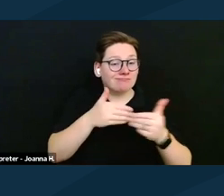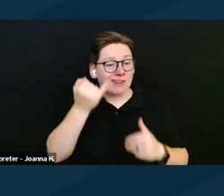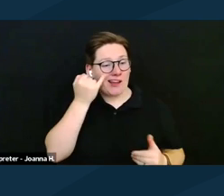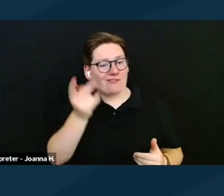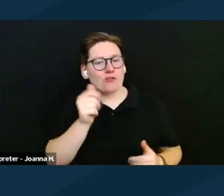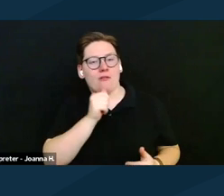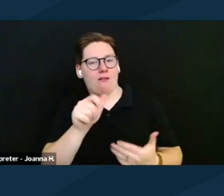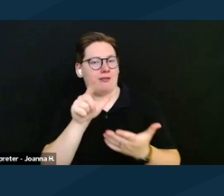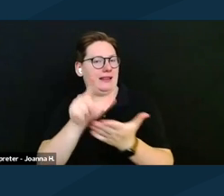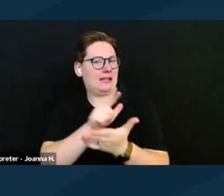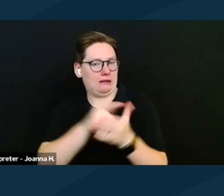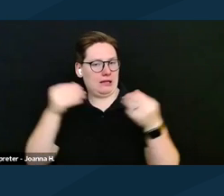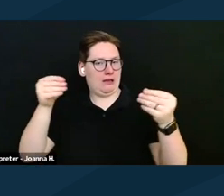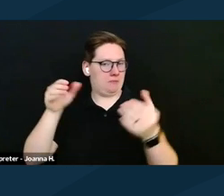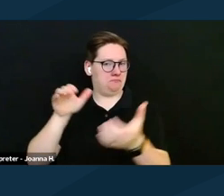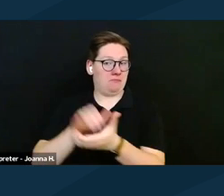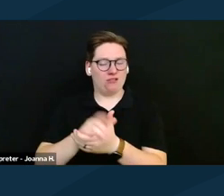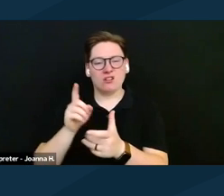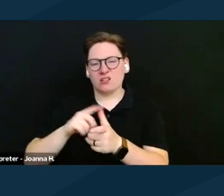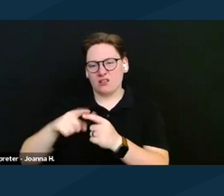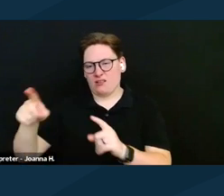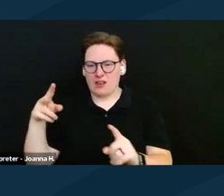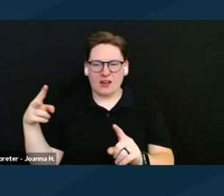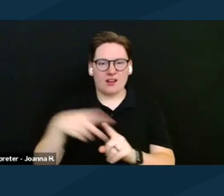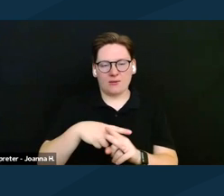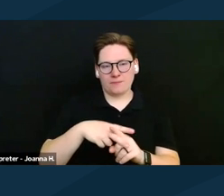then they would impose the spousal deeming rules.